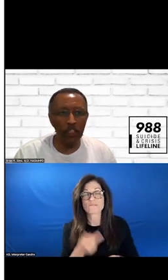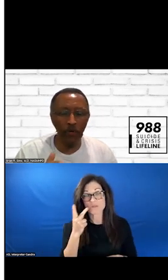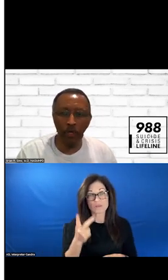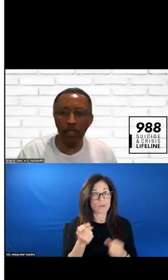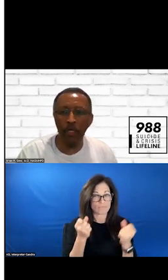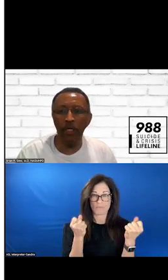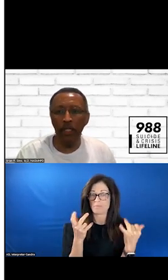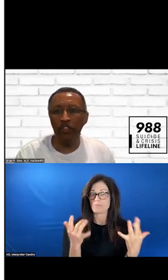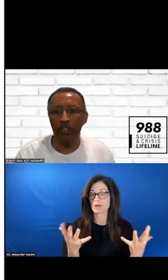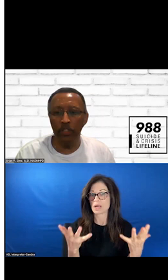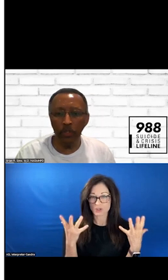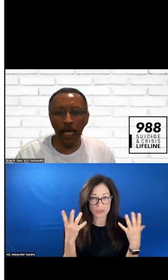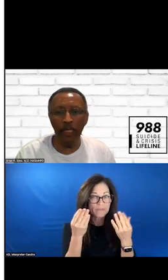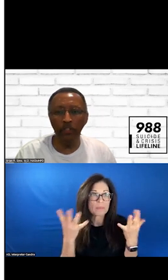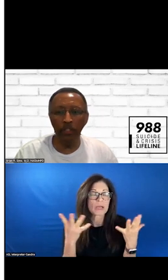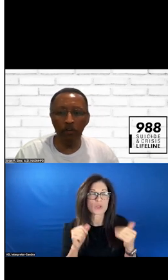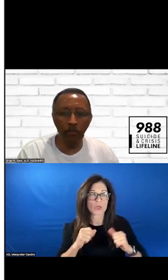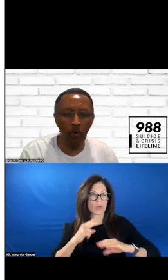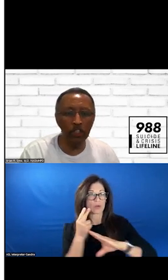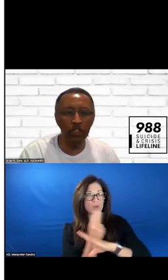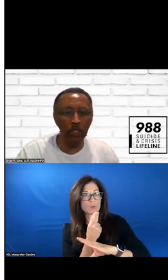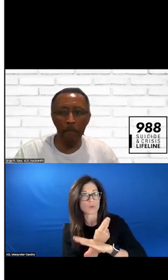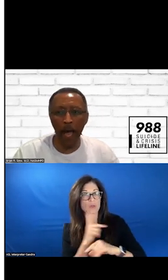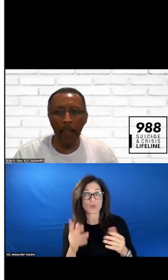MATERIAL THAT YOU CAN USE AND GO FORWARD AND BACK.